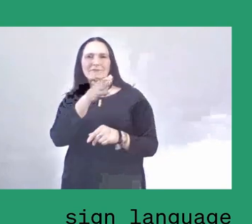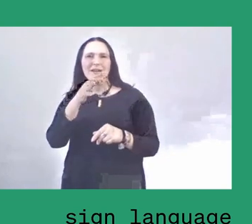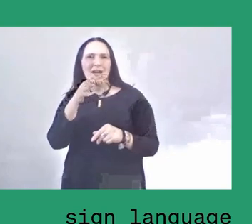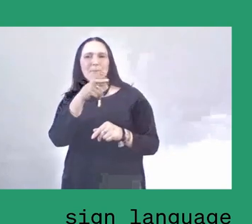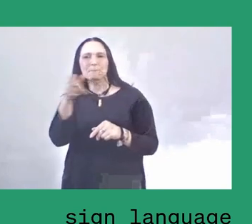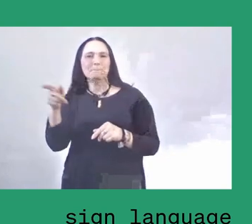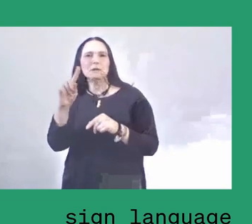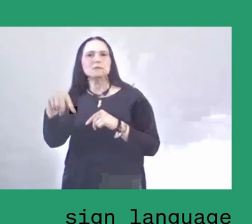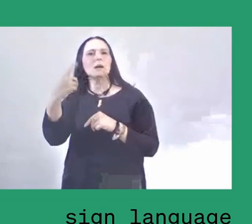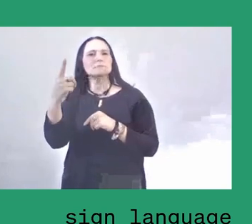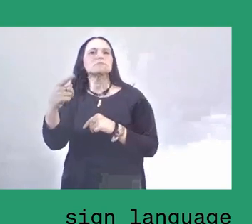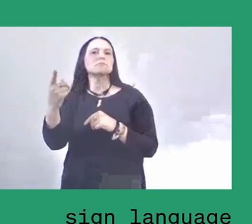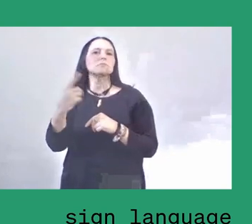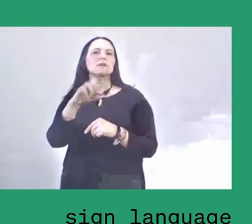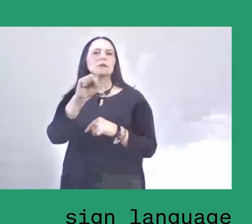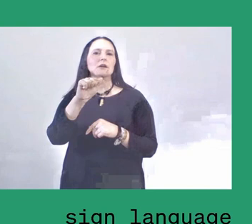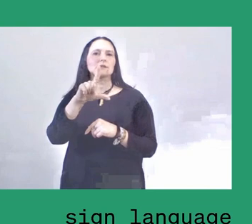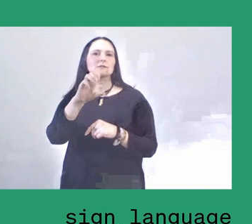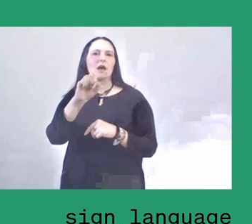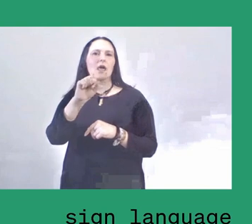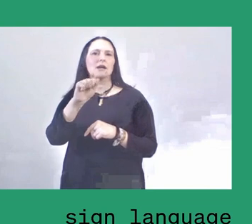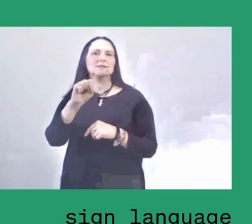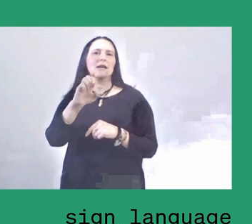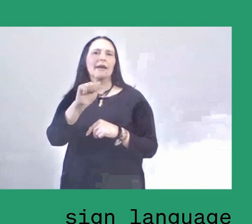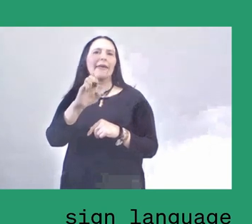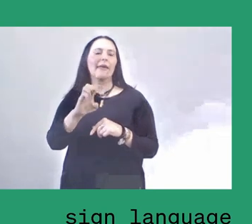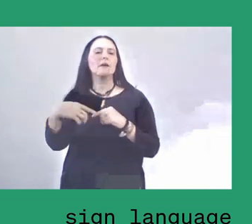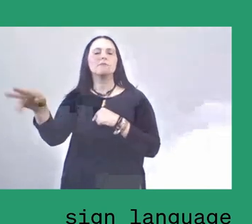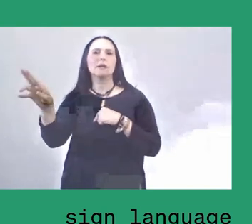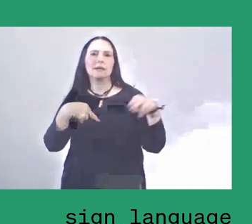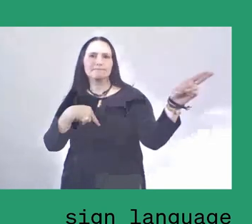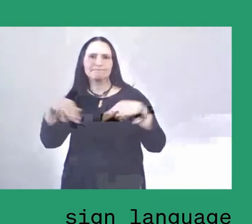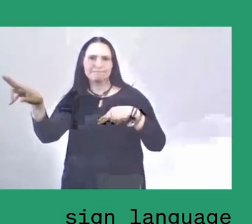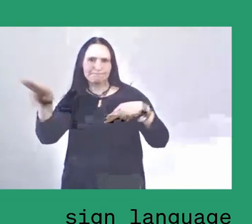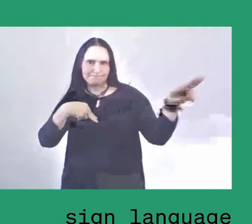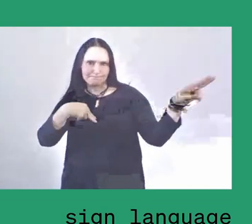So working in rubber or oil palm plantations didn't seem to have significant impacts on their lives.